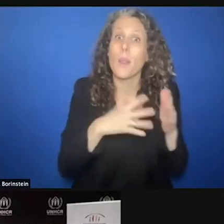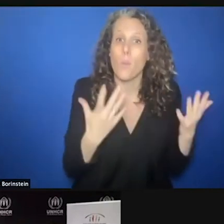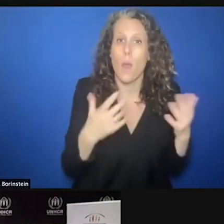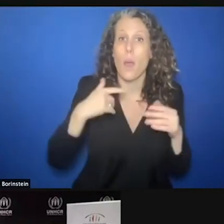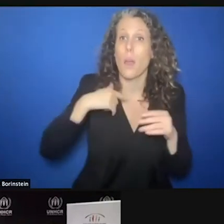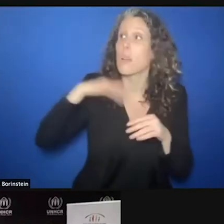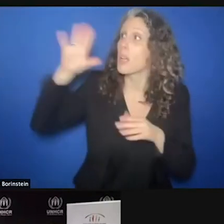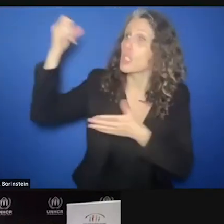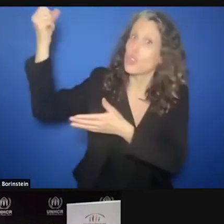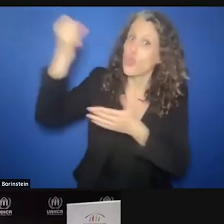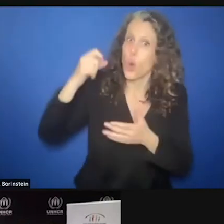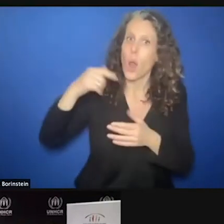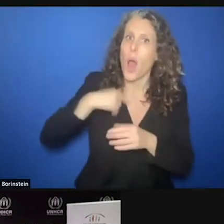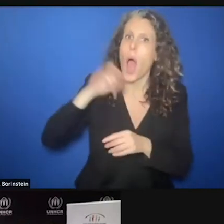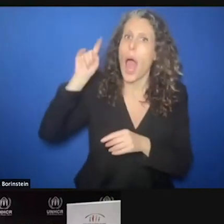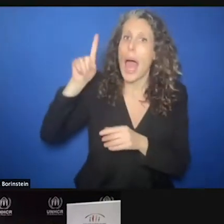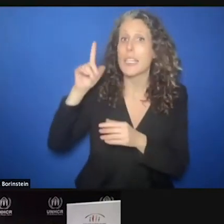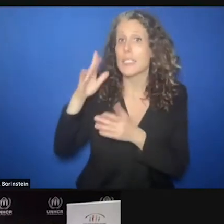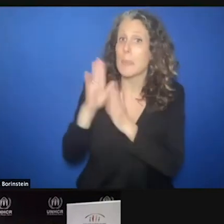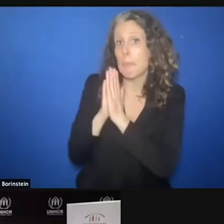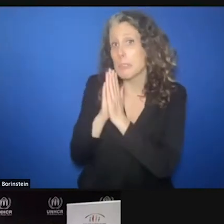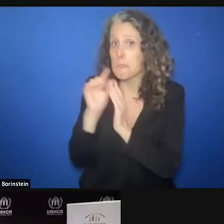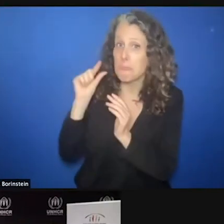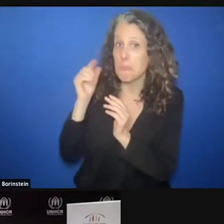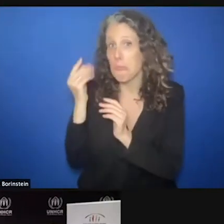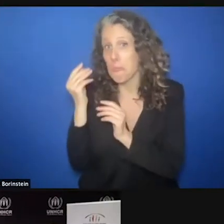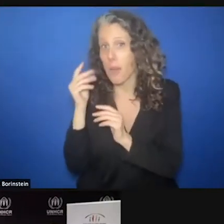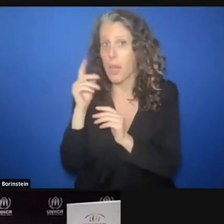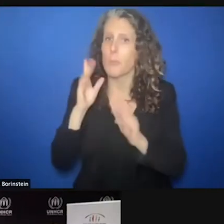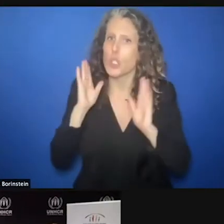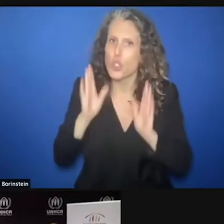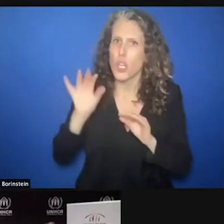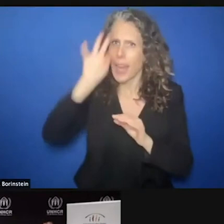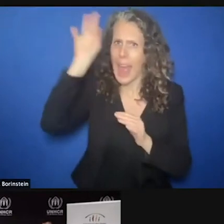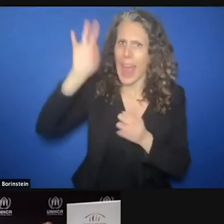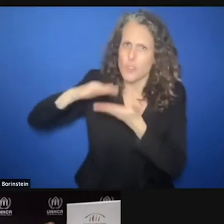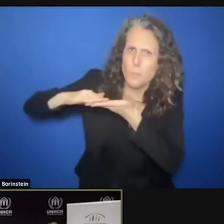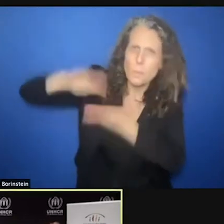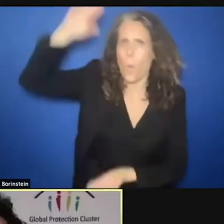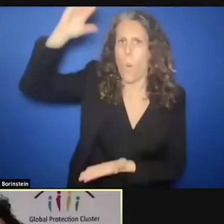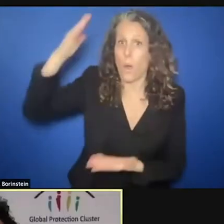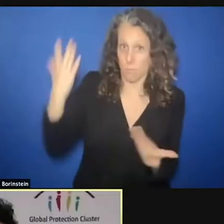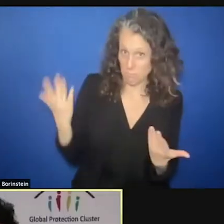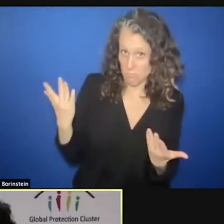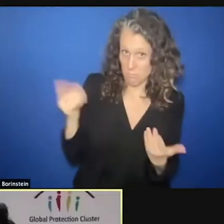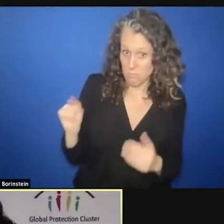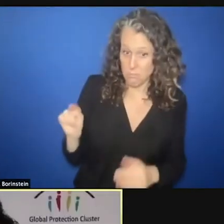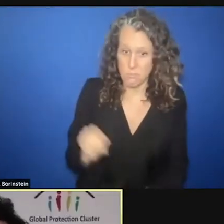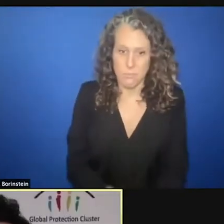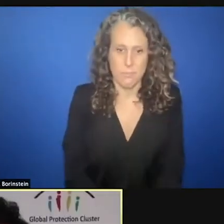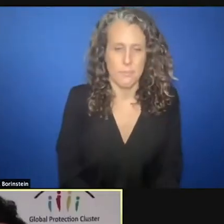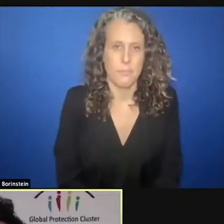Cluster is also going to start looking at. >> WILLIAM CHEMALY: We don't ask too little. We